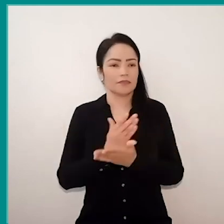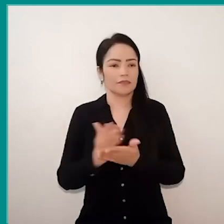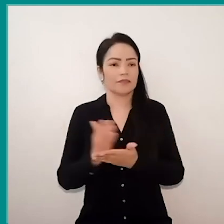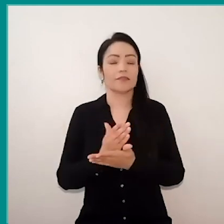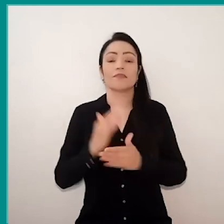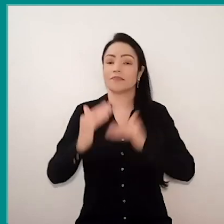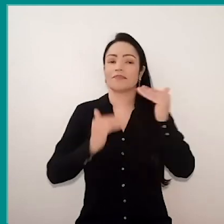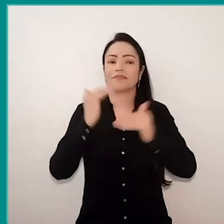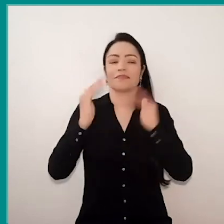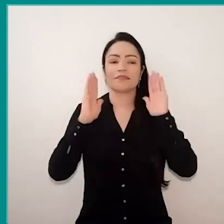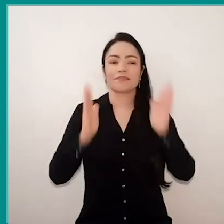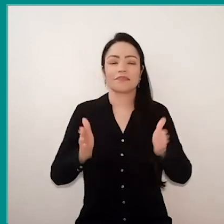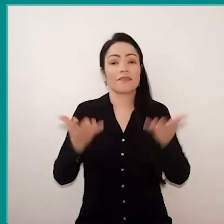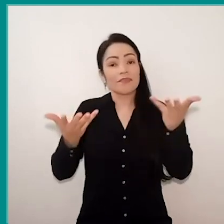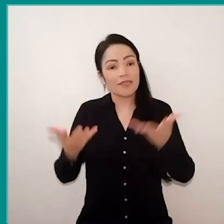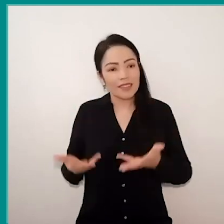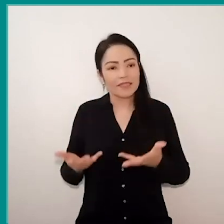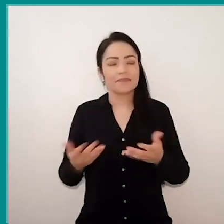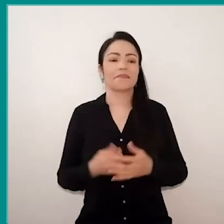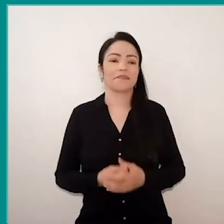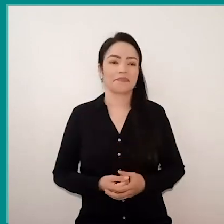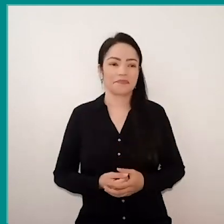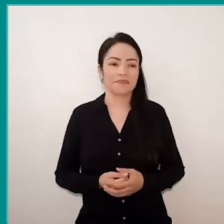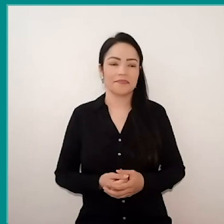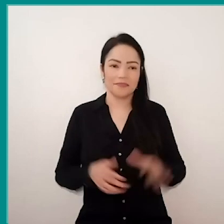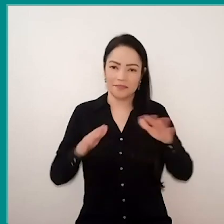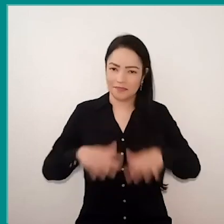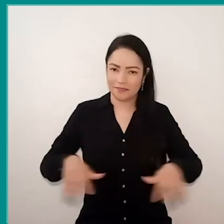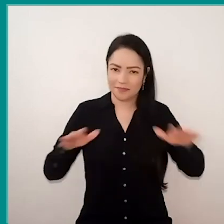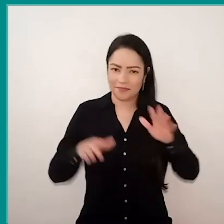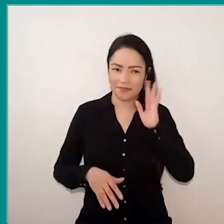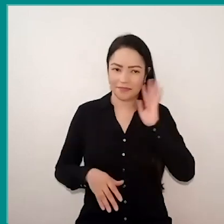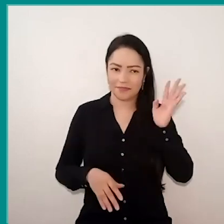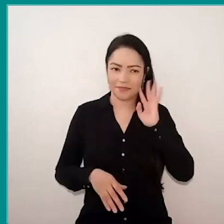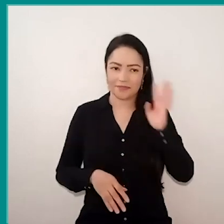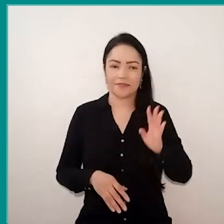and I invite Paulo Freire to our reflection,